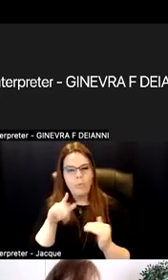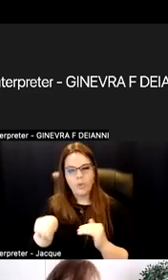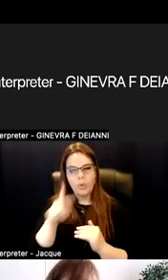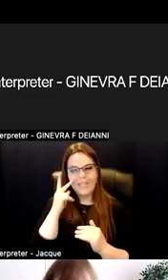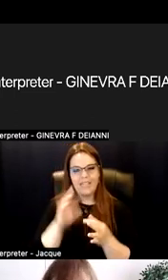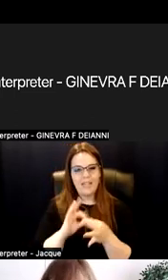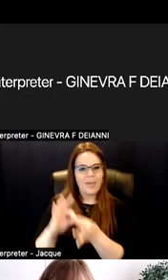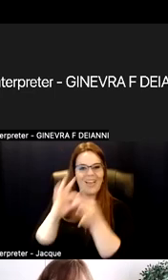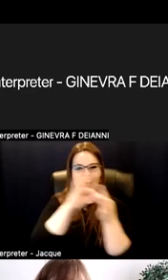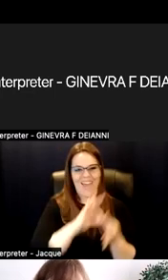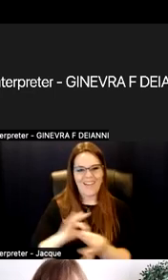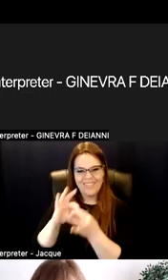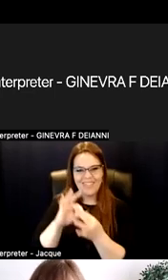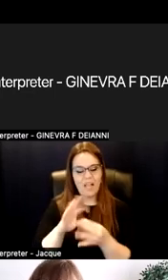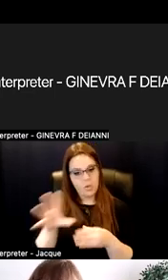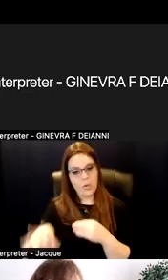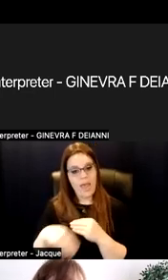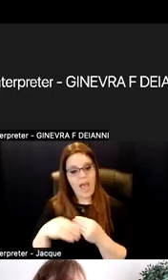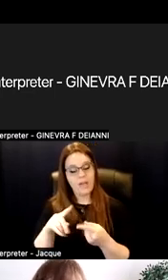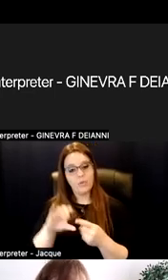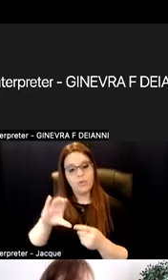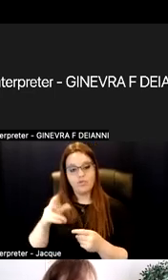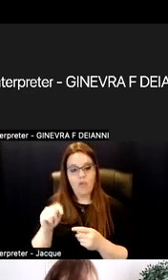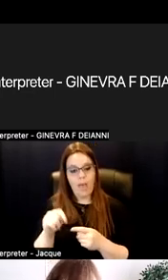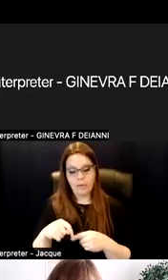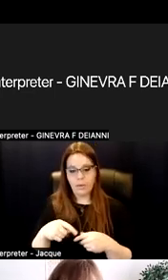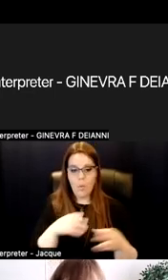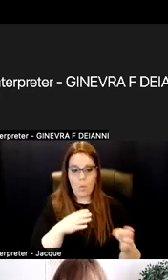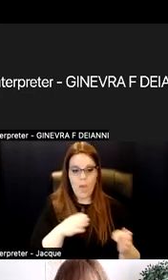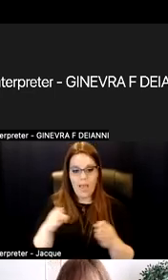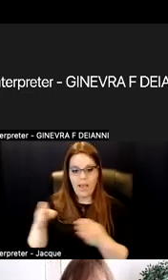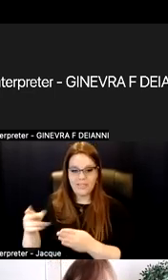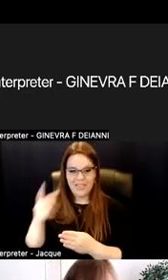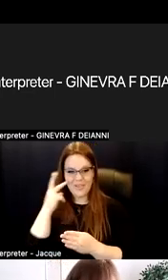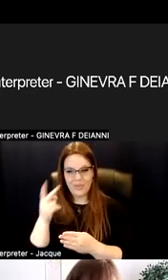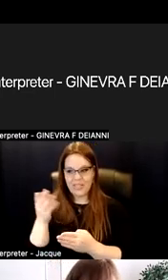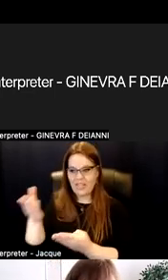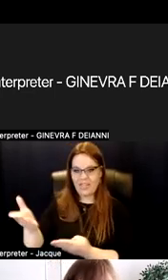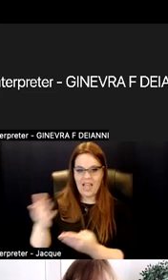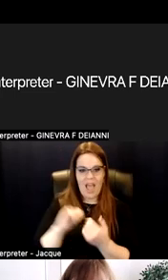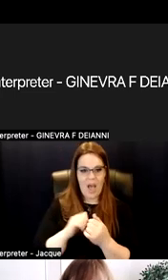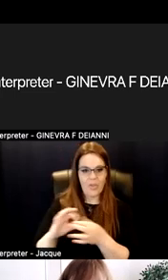and you can kind of throw in the chat on ways you see these are connected and move this